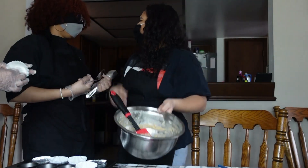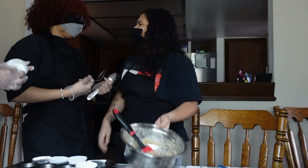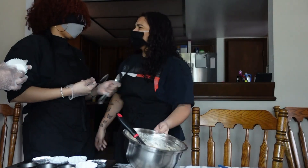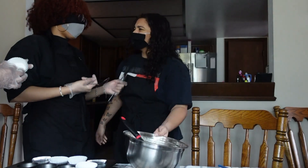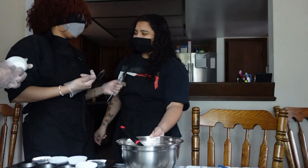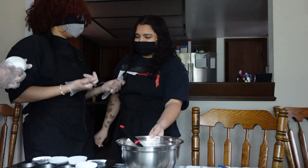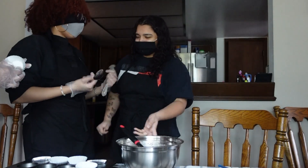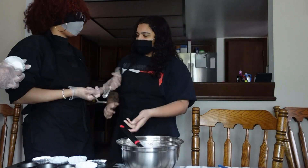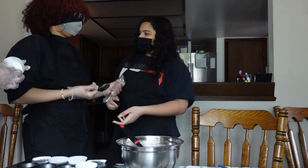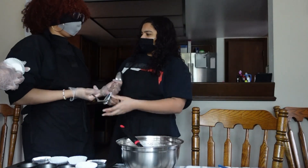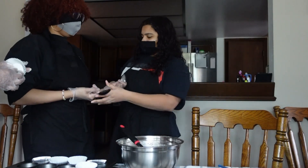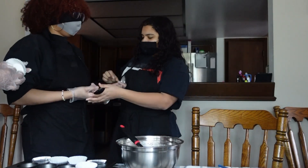my guy I'm talking to you